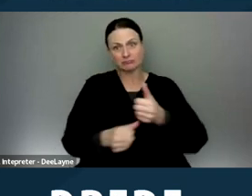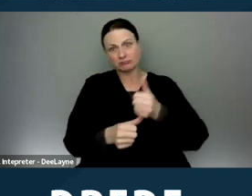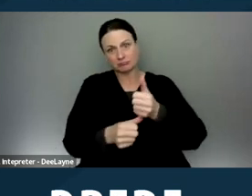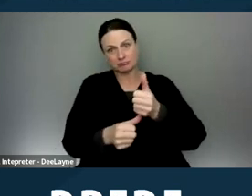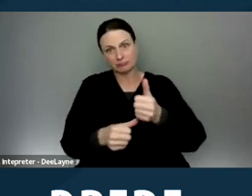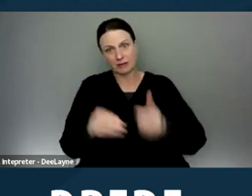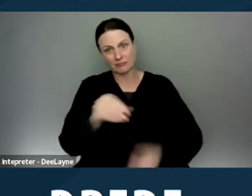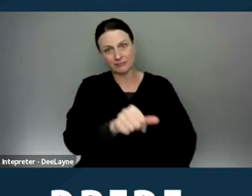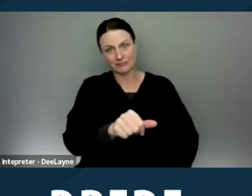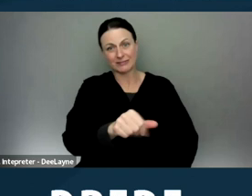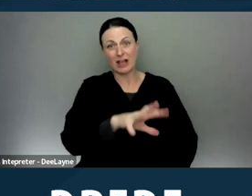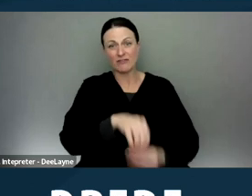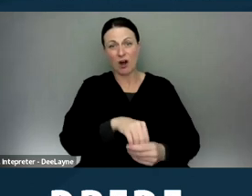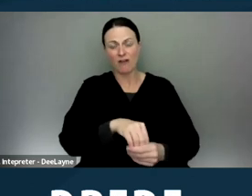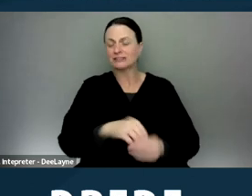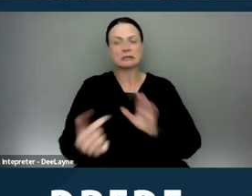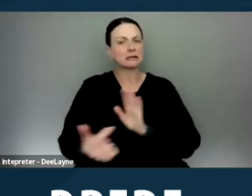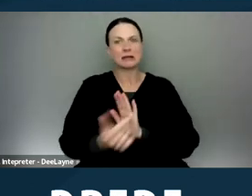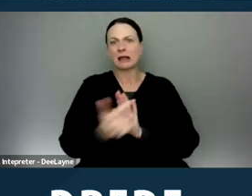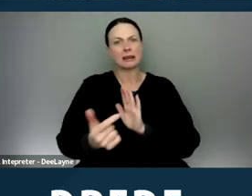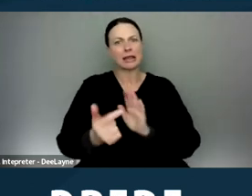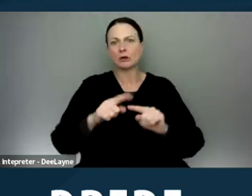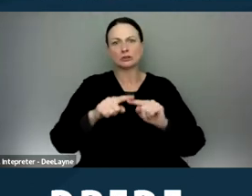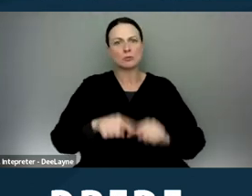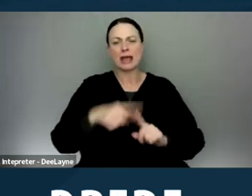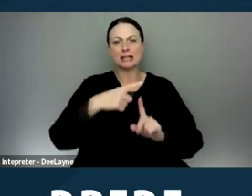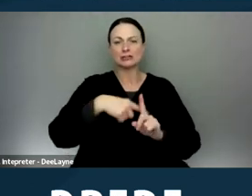then it is illegal to base the rental amount